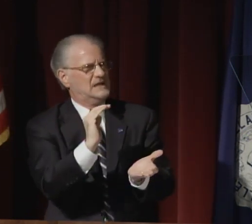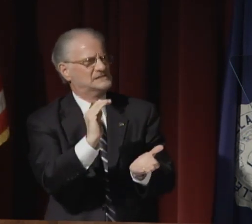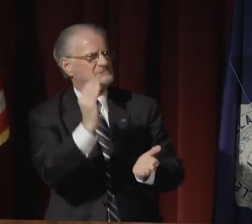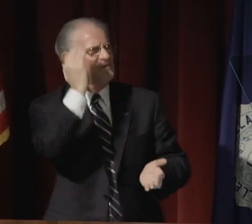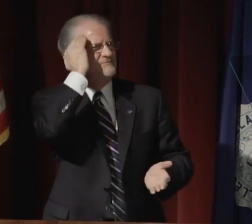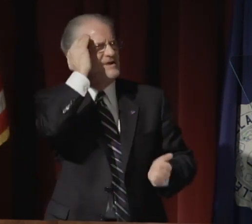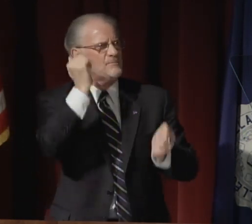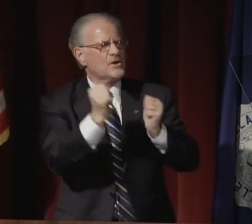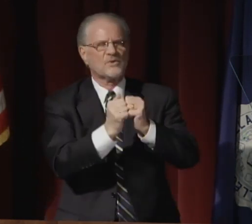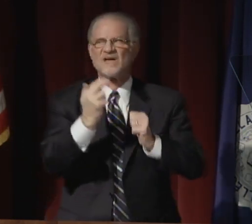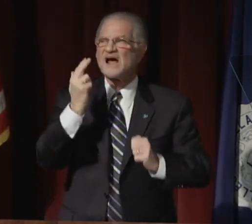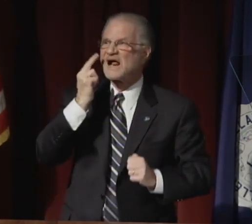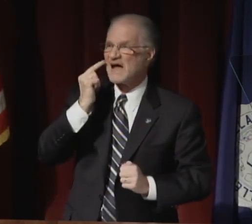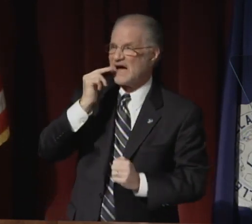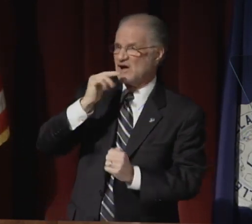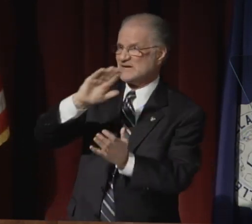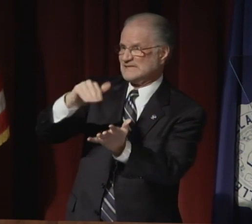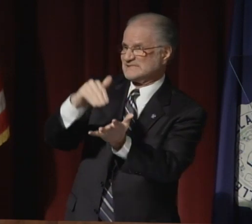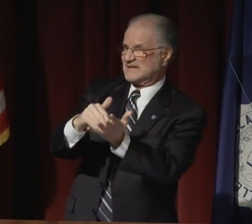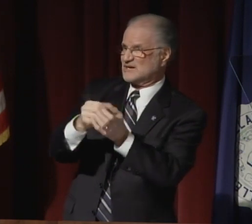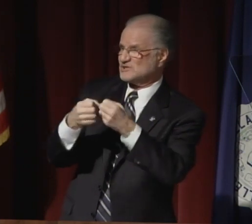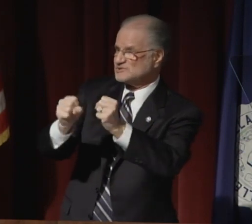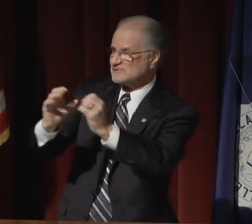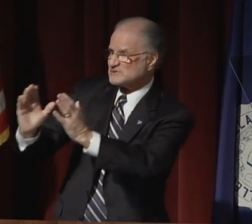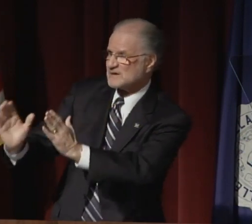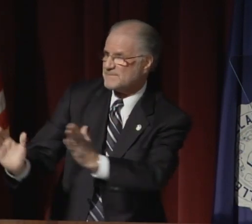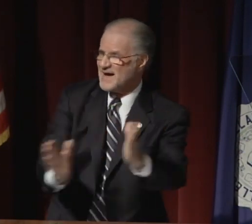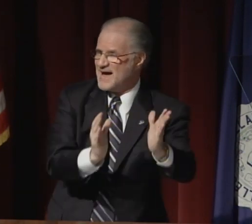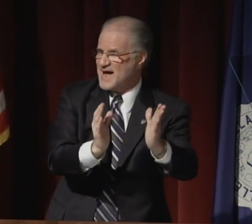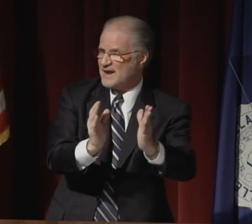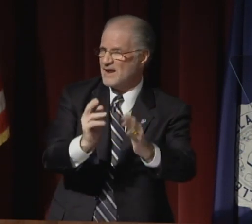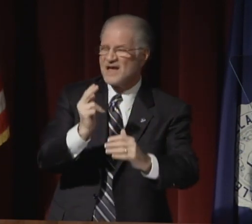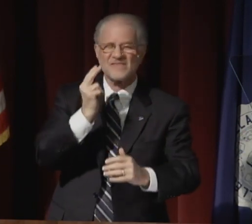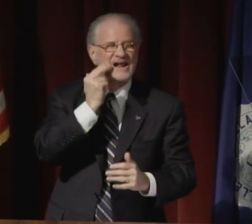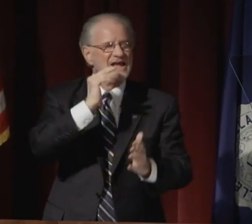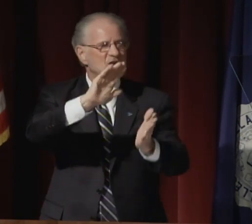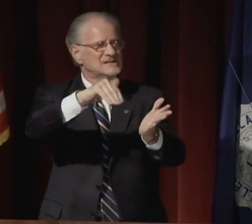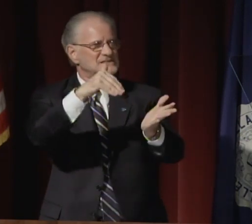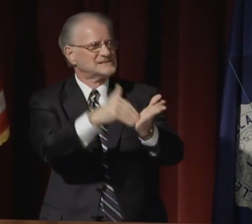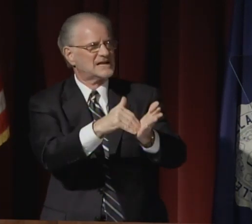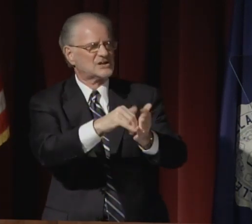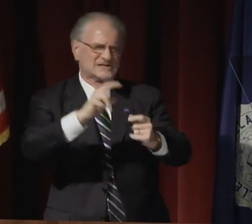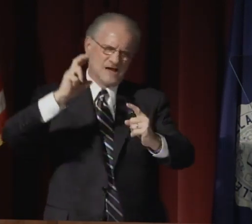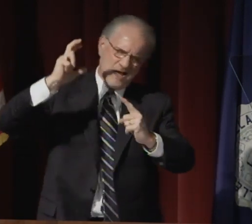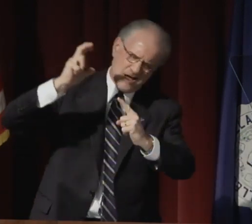the PPTF and the APSRC. You are probably less familiar